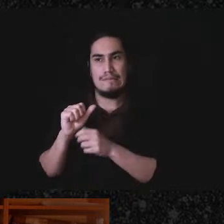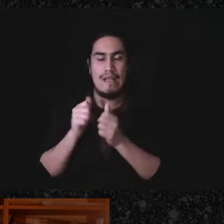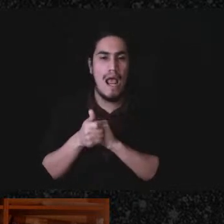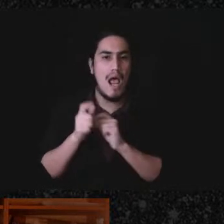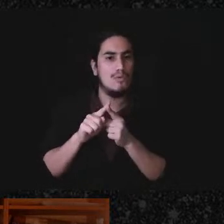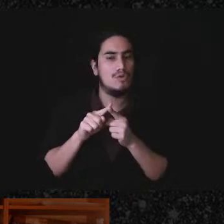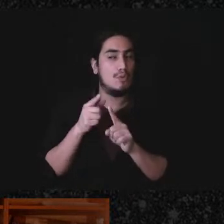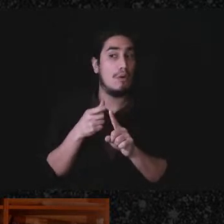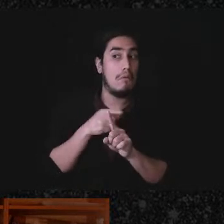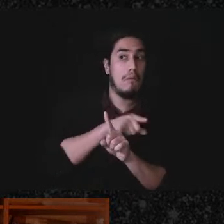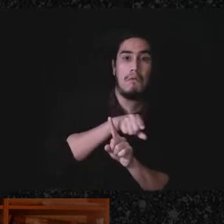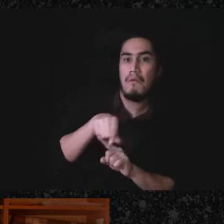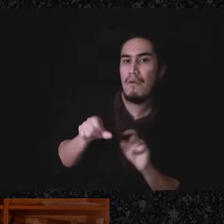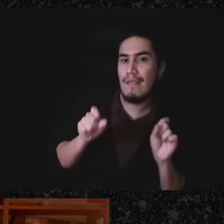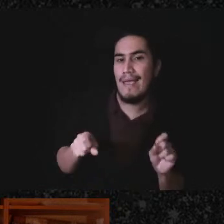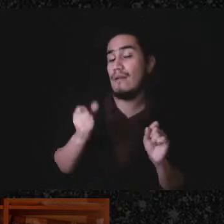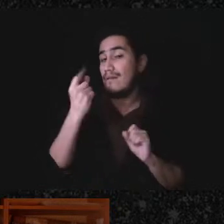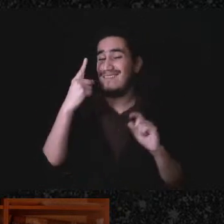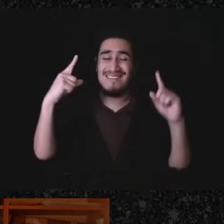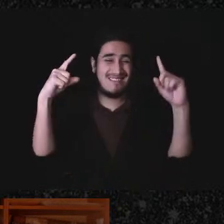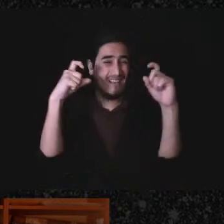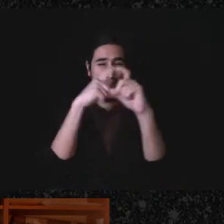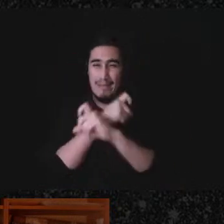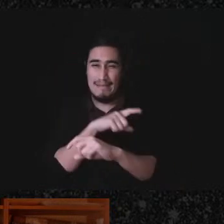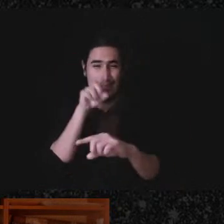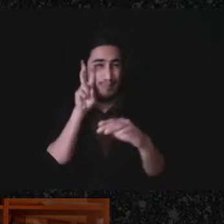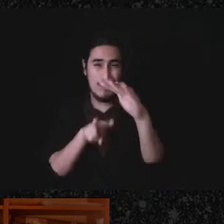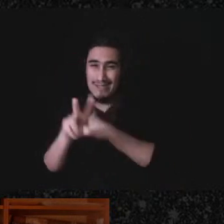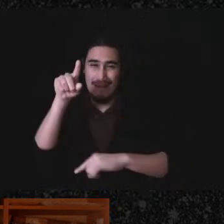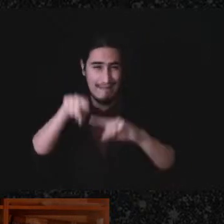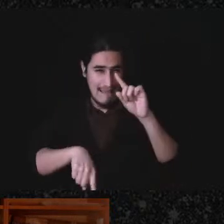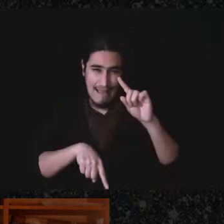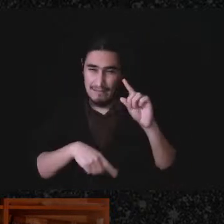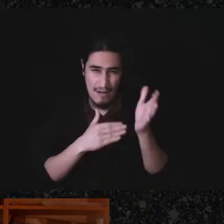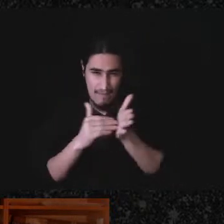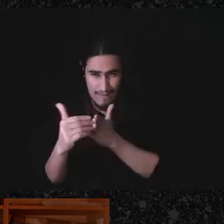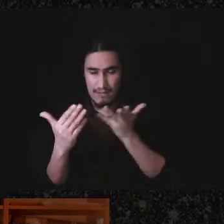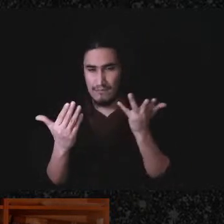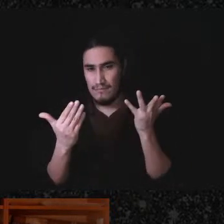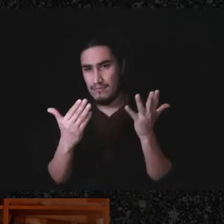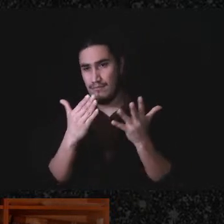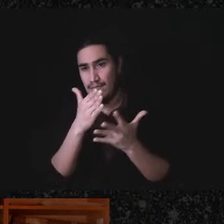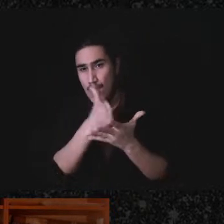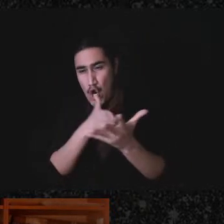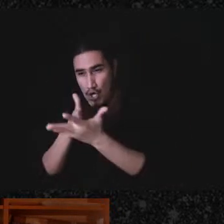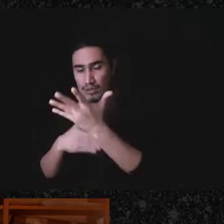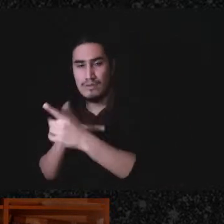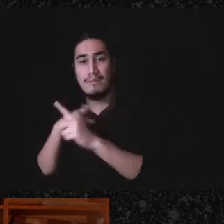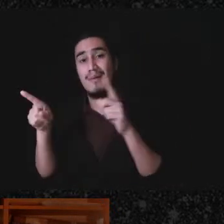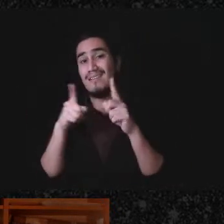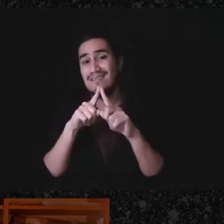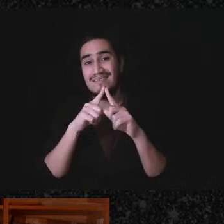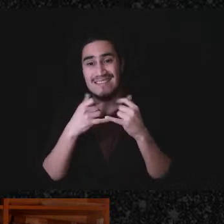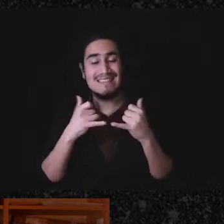are - it's complicated and unpredictable to some degree but it's worth finding out as much as we